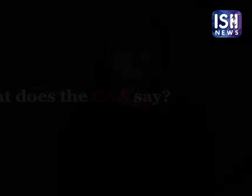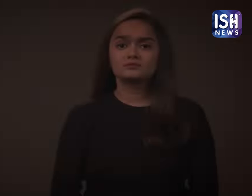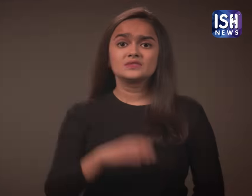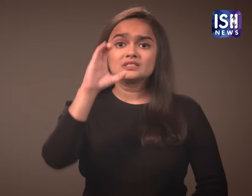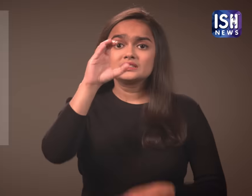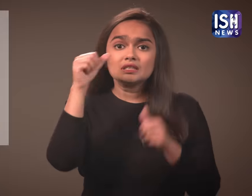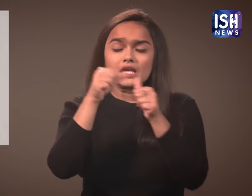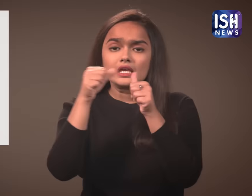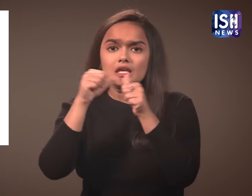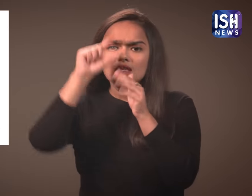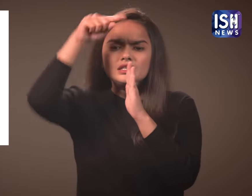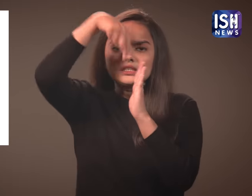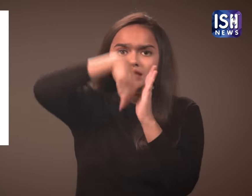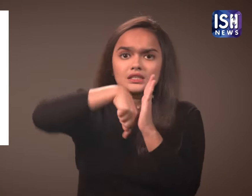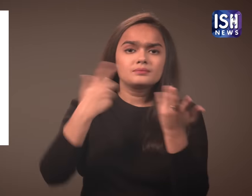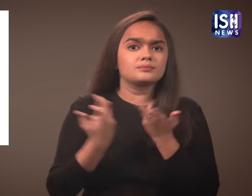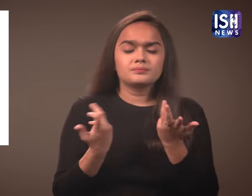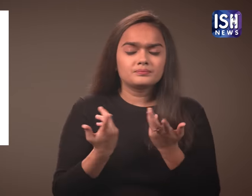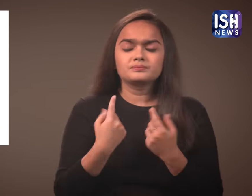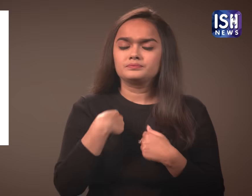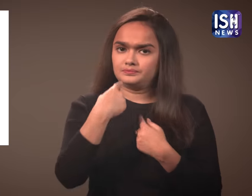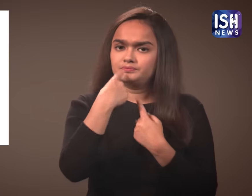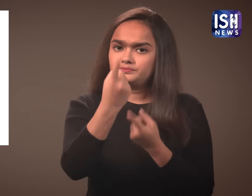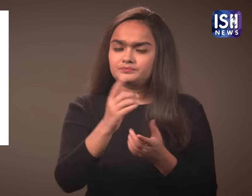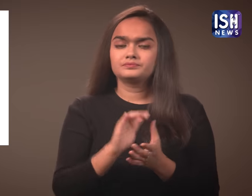Let me explain you in detail about CAA.